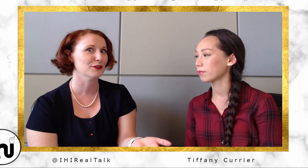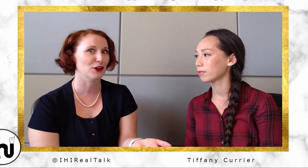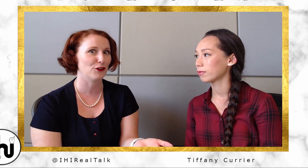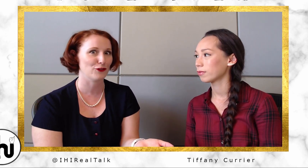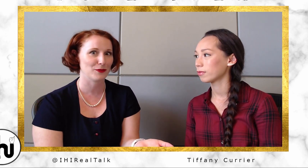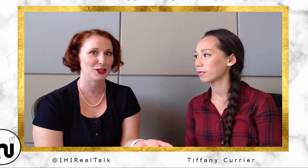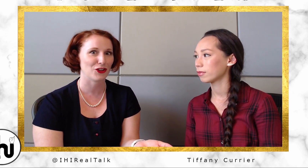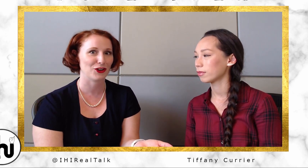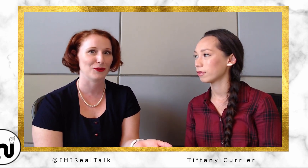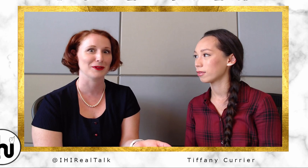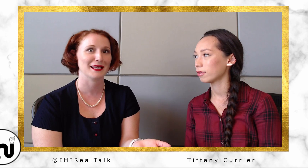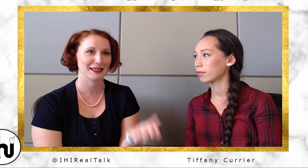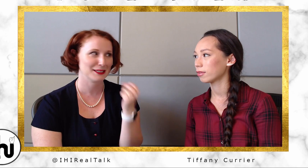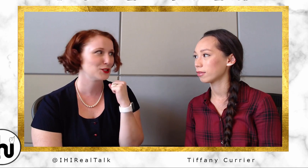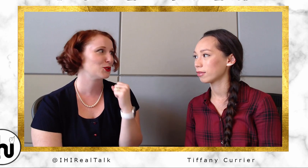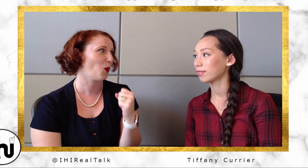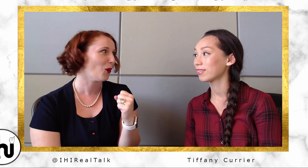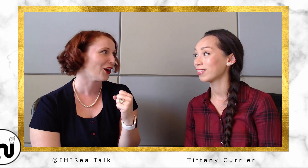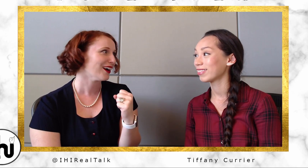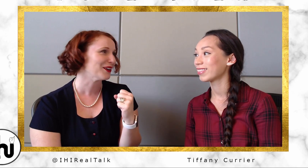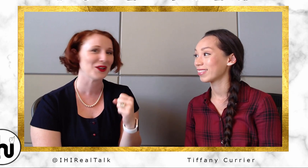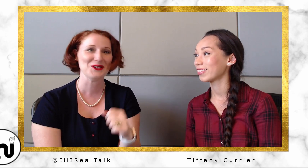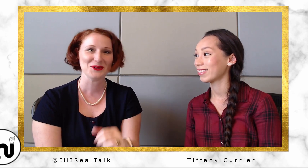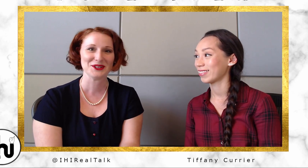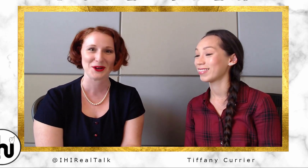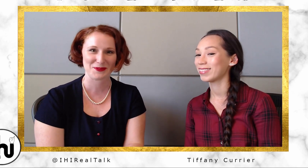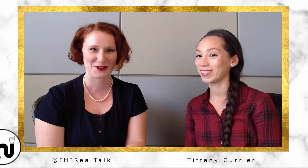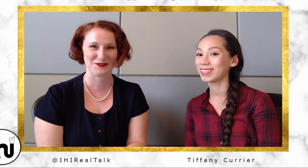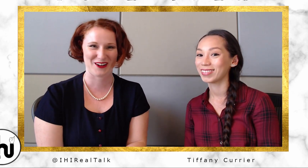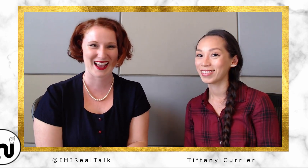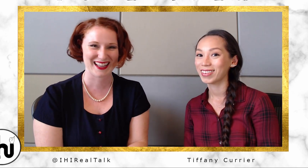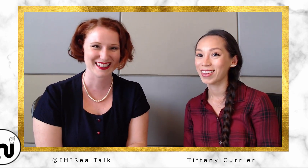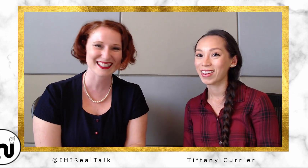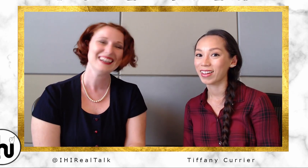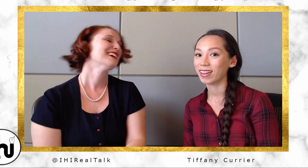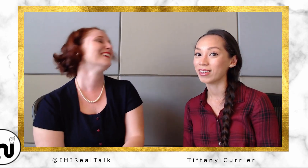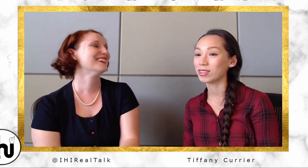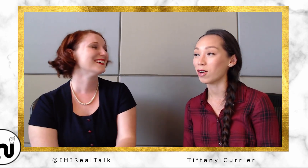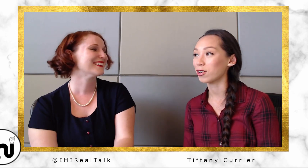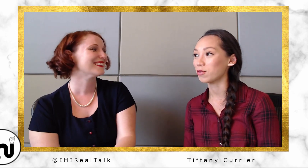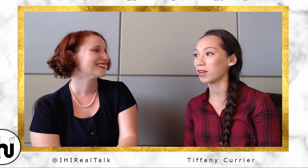that far from each other, and were like, "Score! A new interpreter friend!"